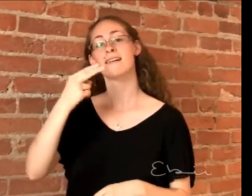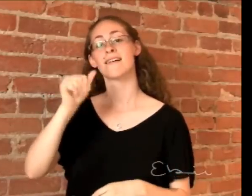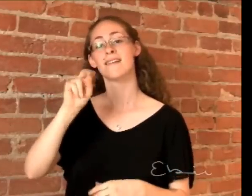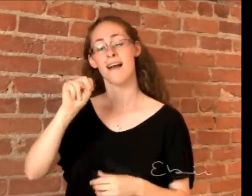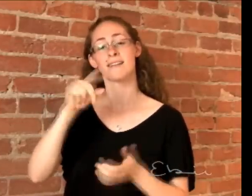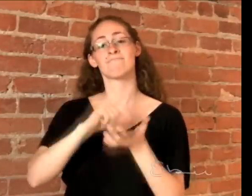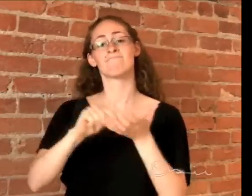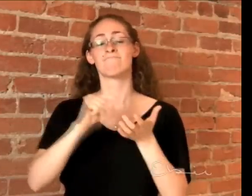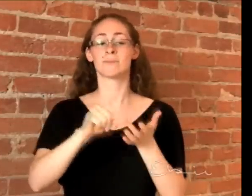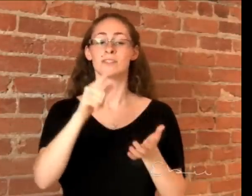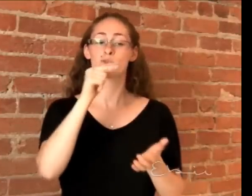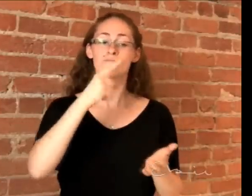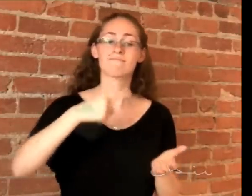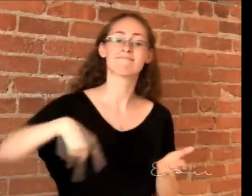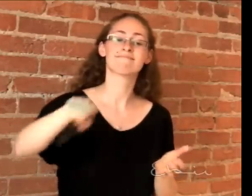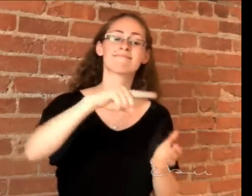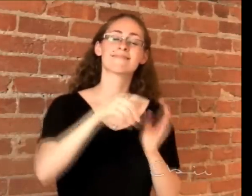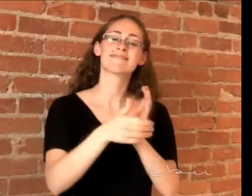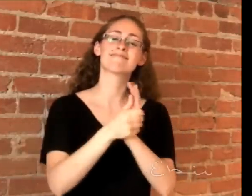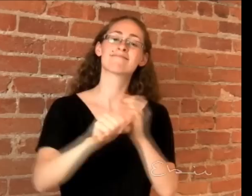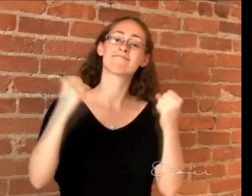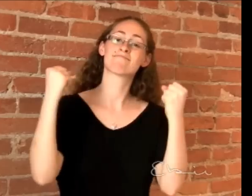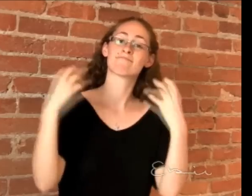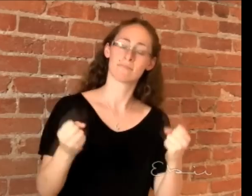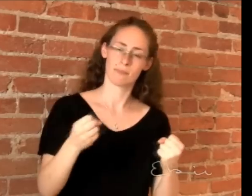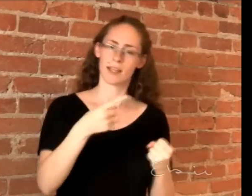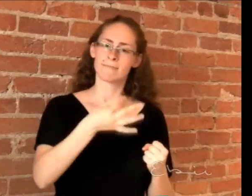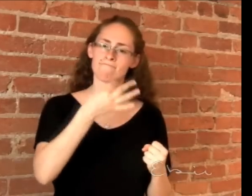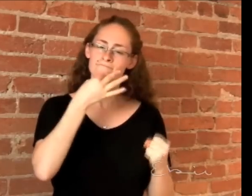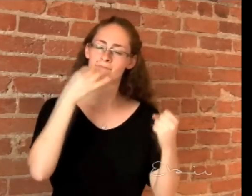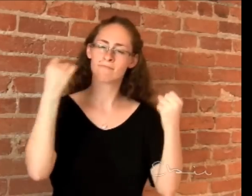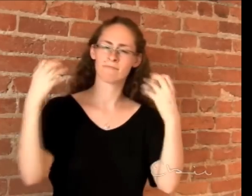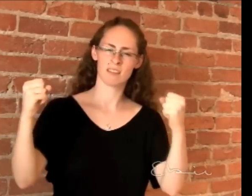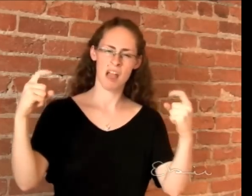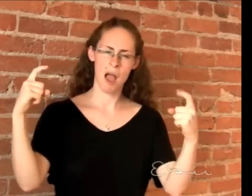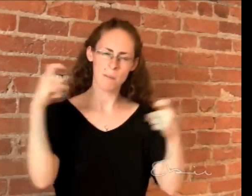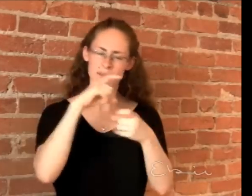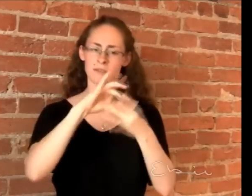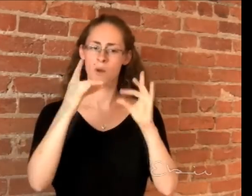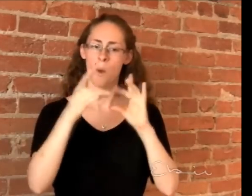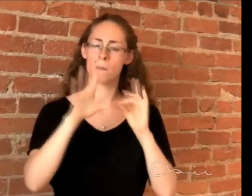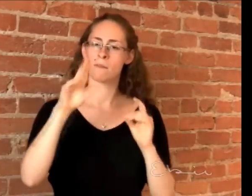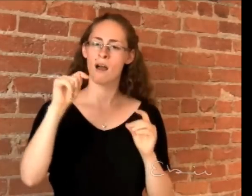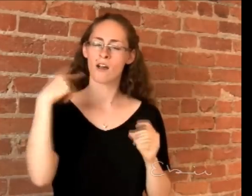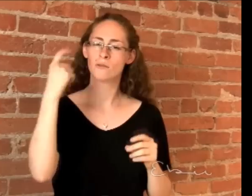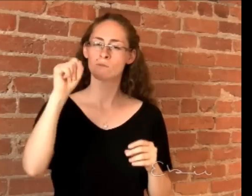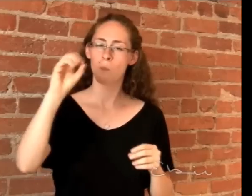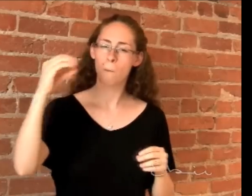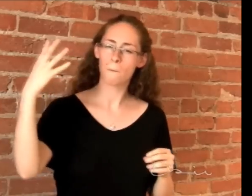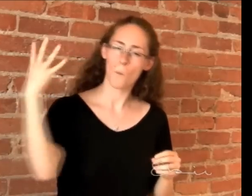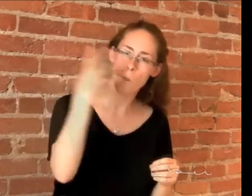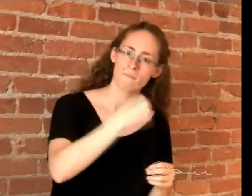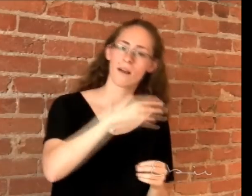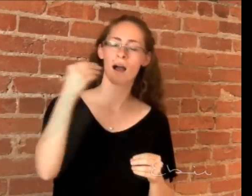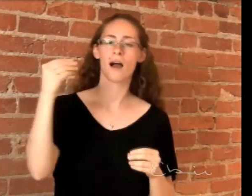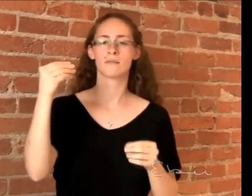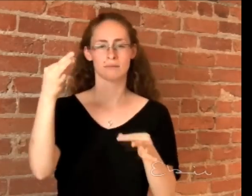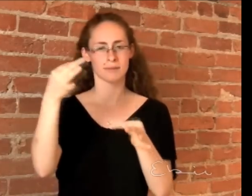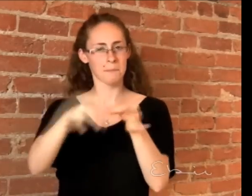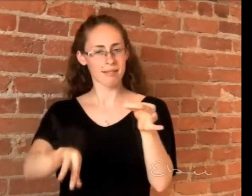were raised. Bahan (2006) stated the poets are able to create complex, beautiful stories into a simple